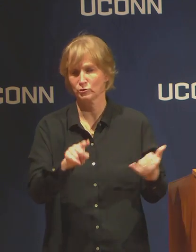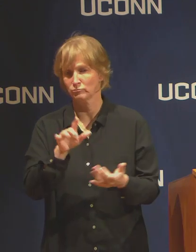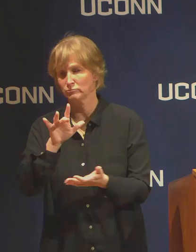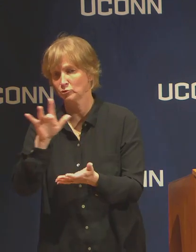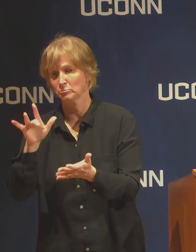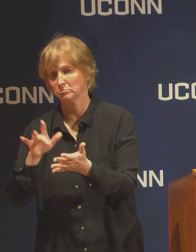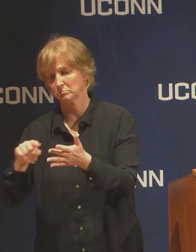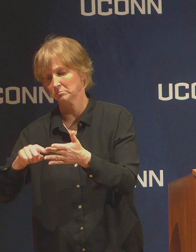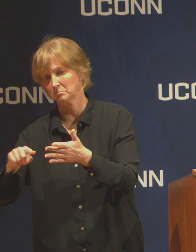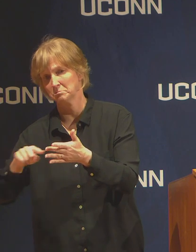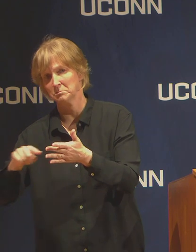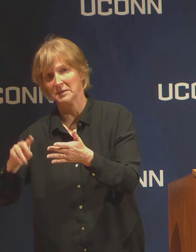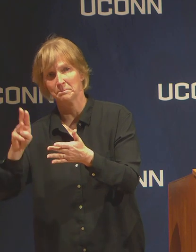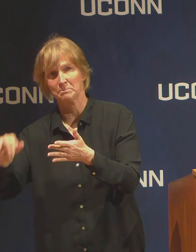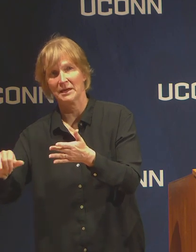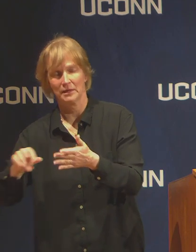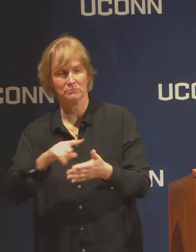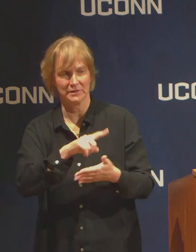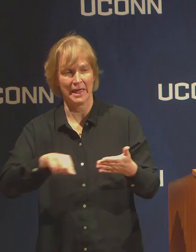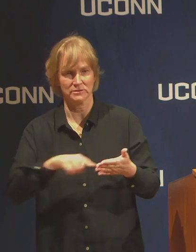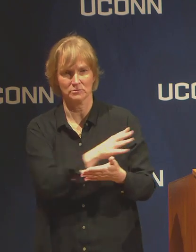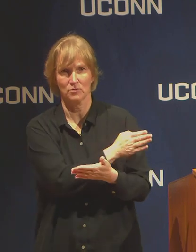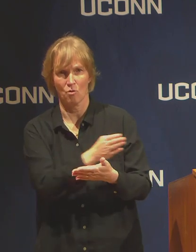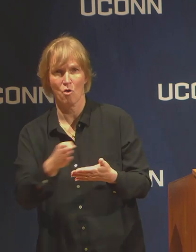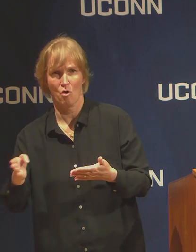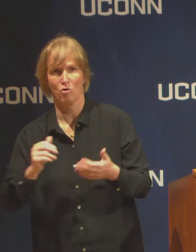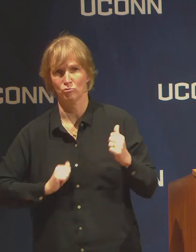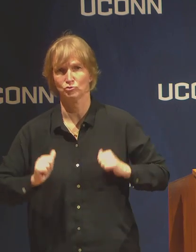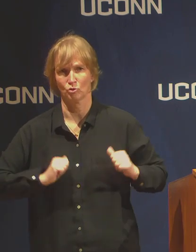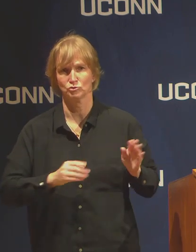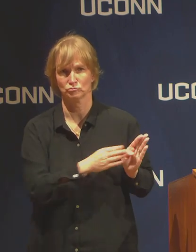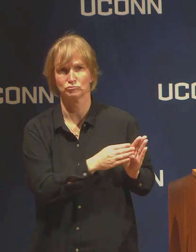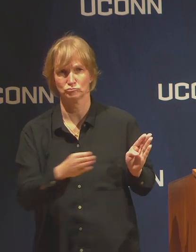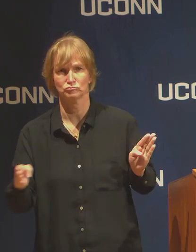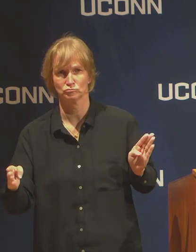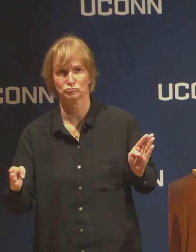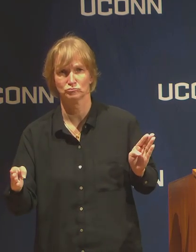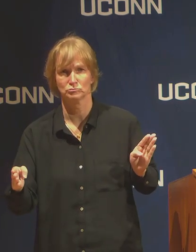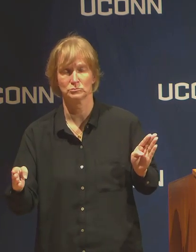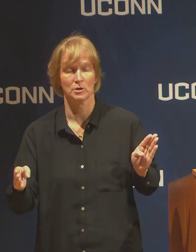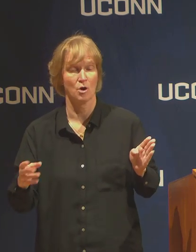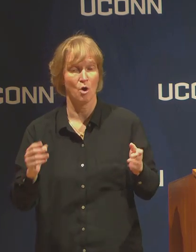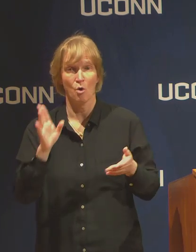I don't know the answer whether they're planning to reschedule those after.